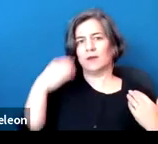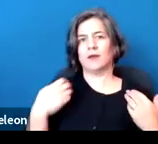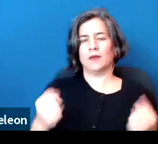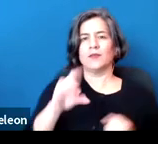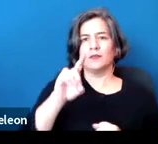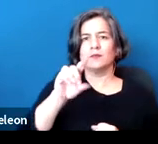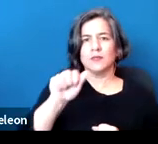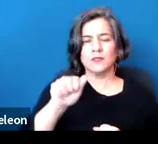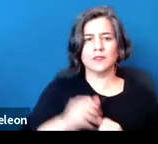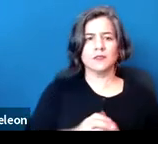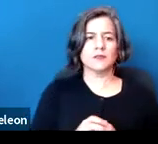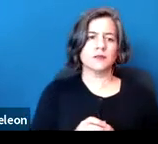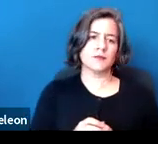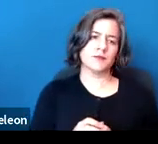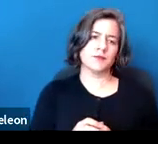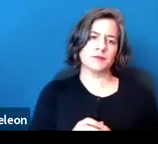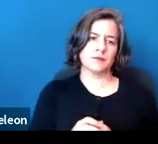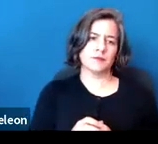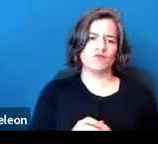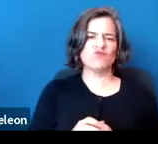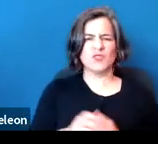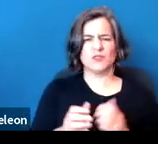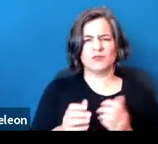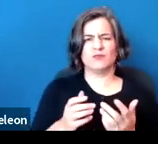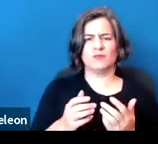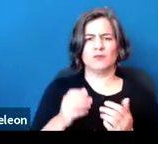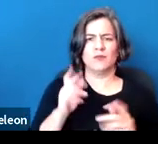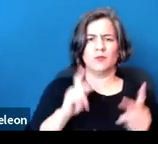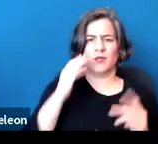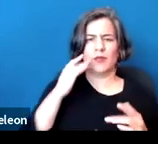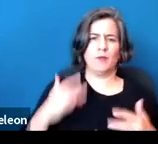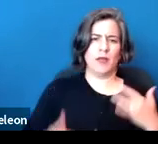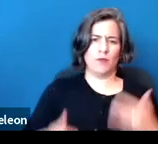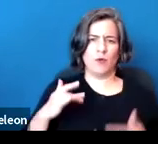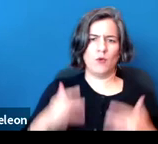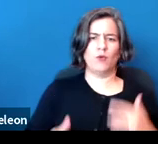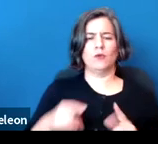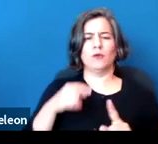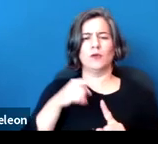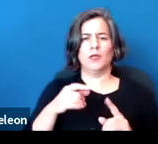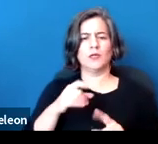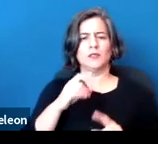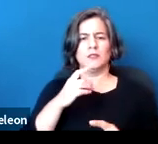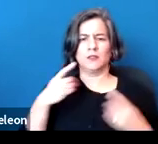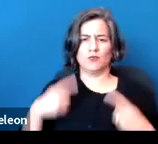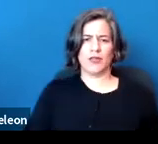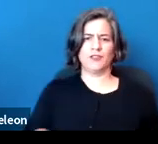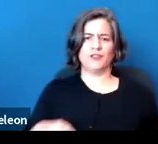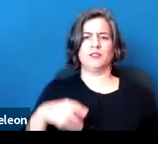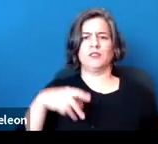of the well-known ones, including bipolar disorder, clinical depression, post-traumatic stress.